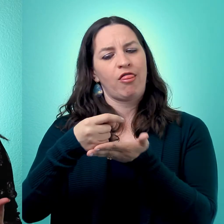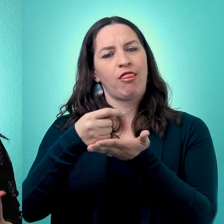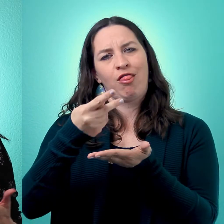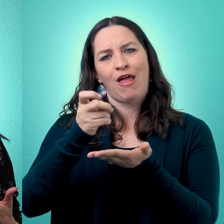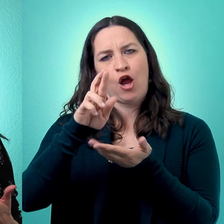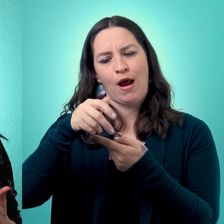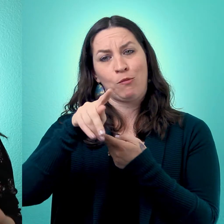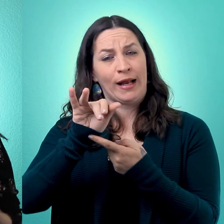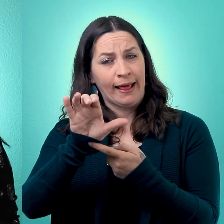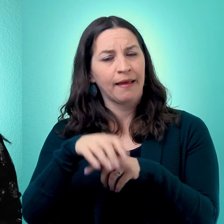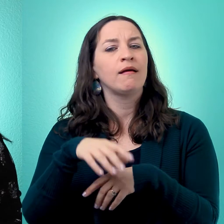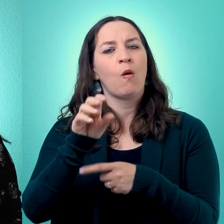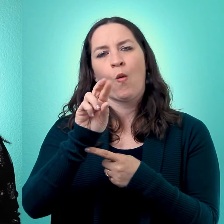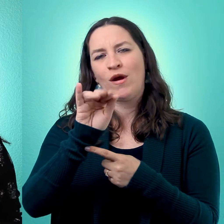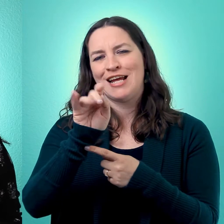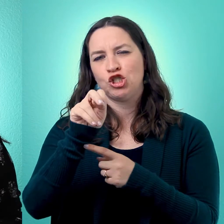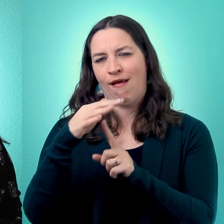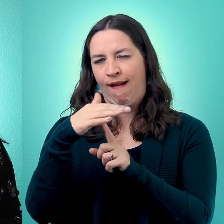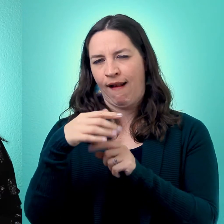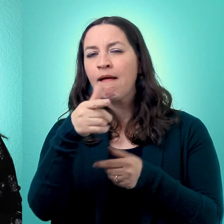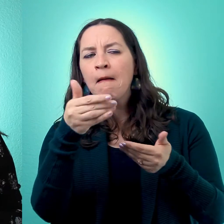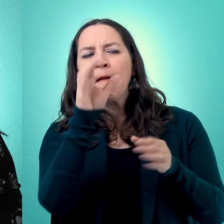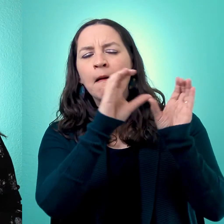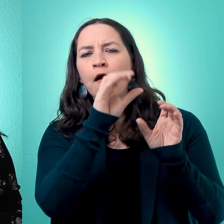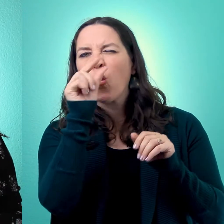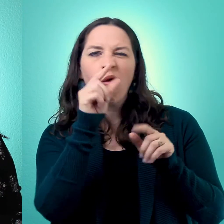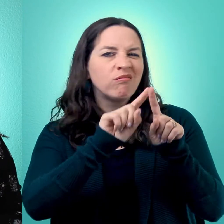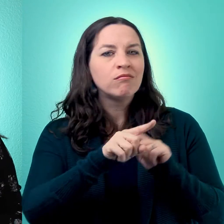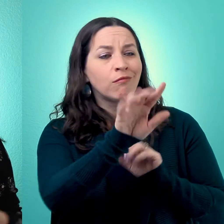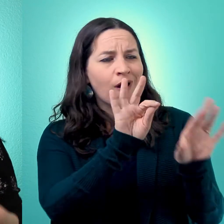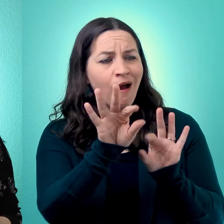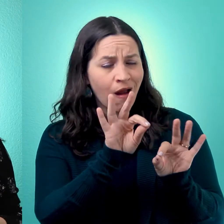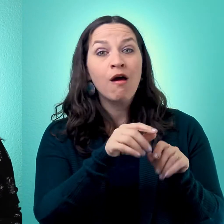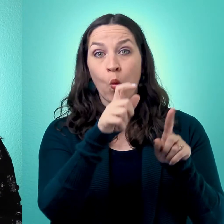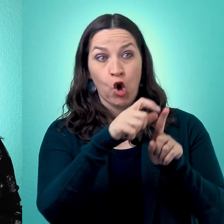orientations and find one that resonates with you. Drop it in the comments, because we want to know